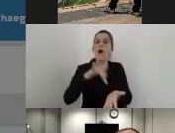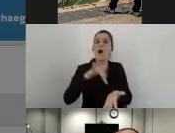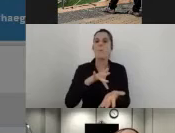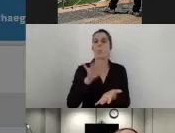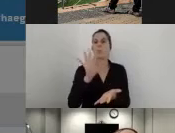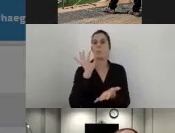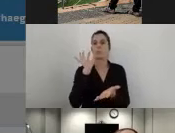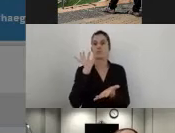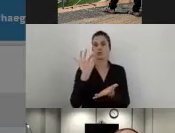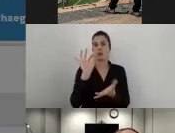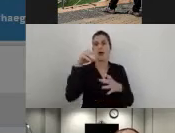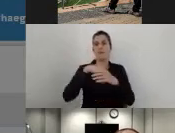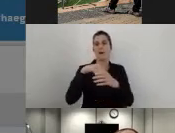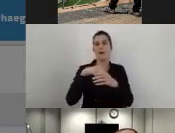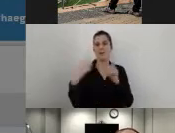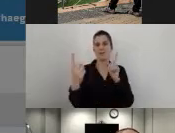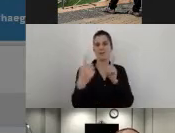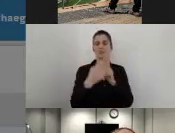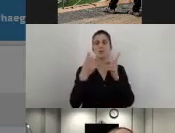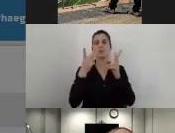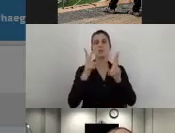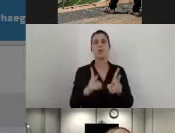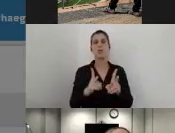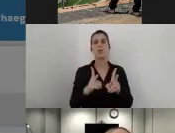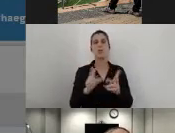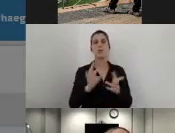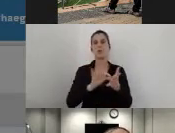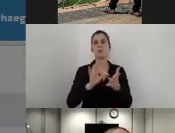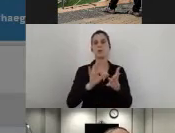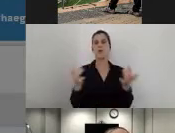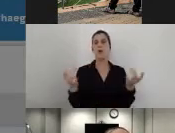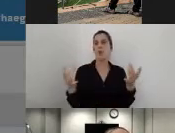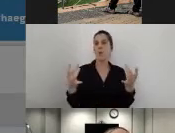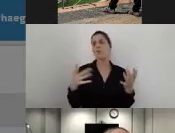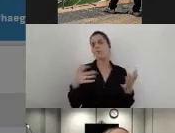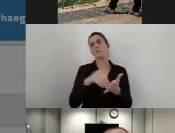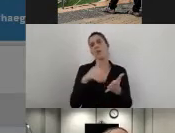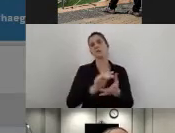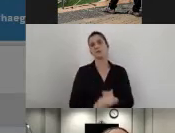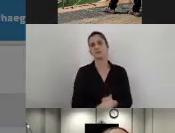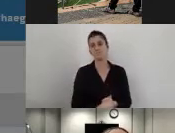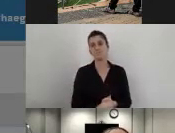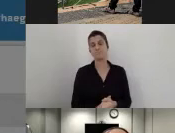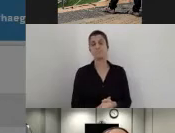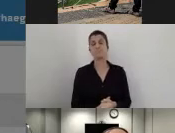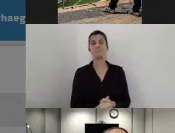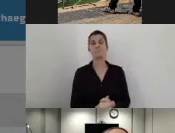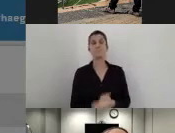So I can just put the lobby and proceed. I can also add some description,